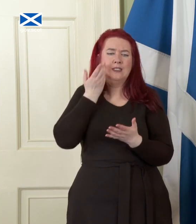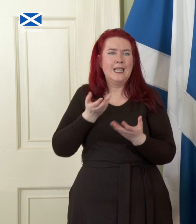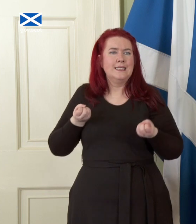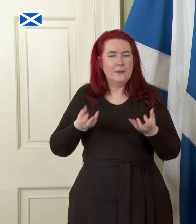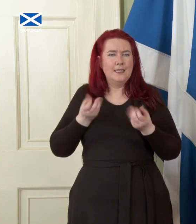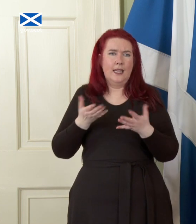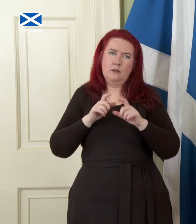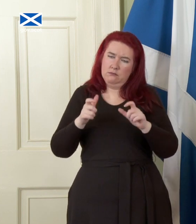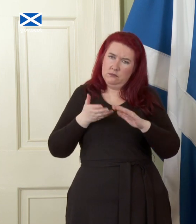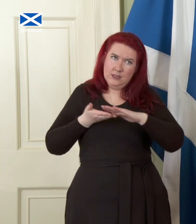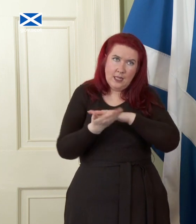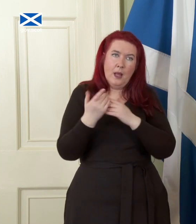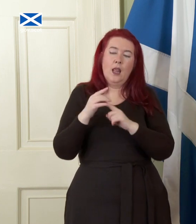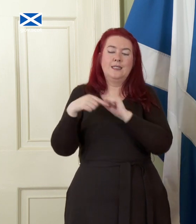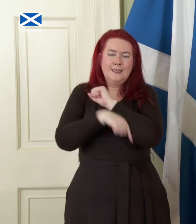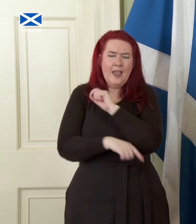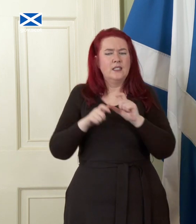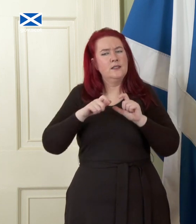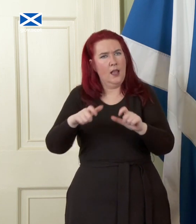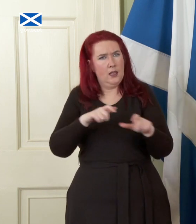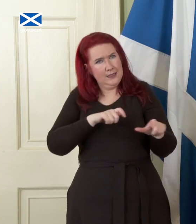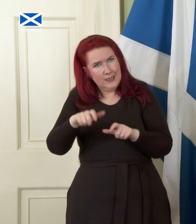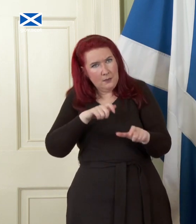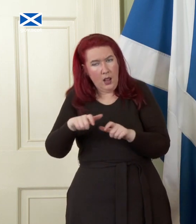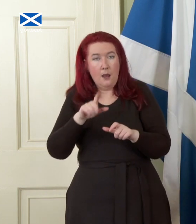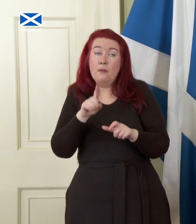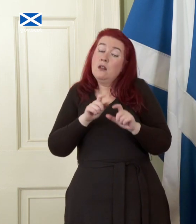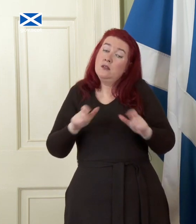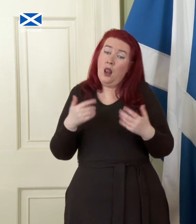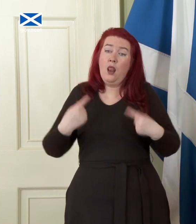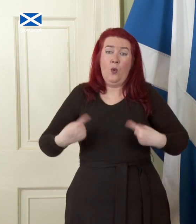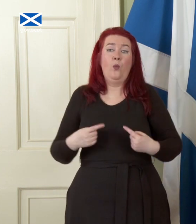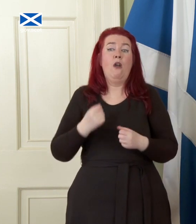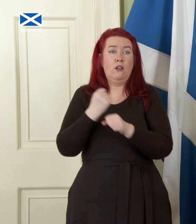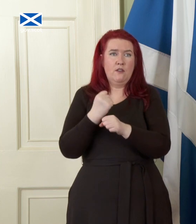and debt on a sustainable path but still permit governments to properly support public services